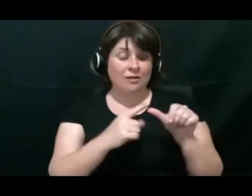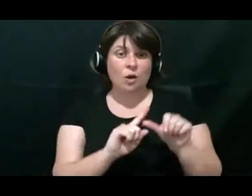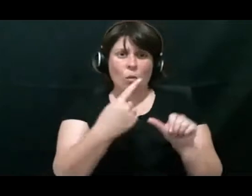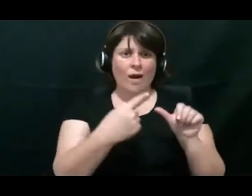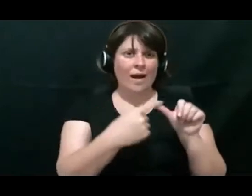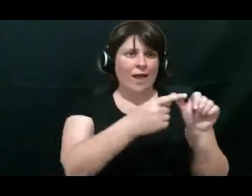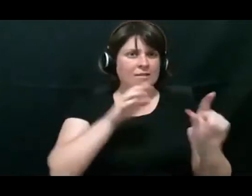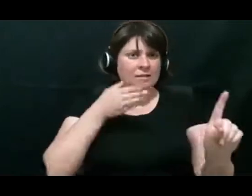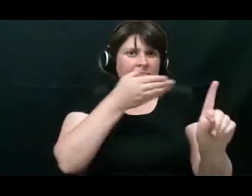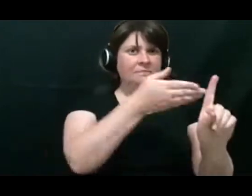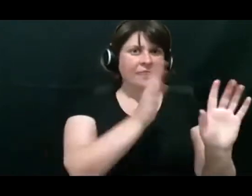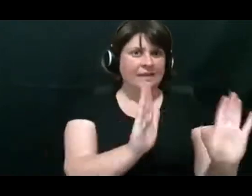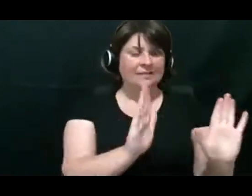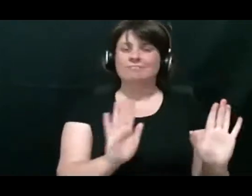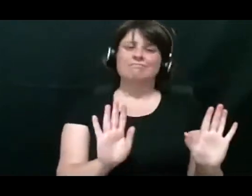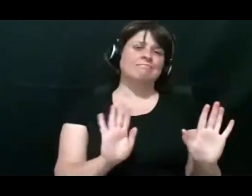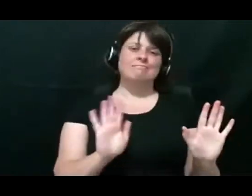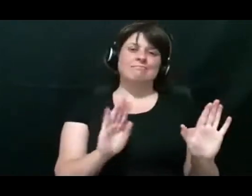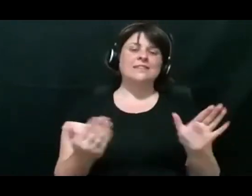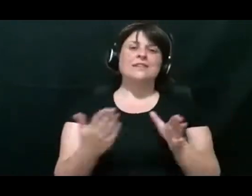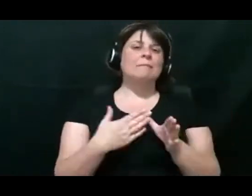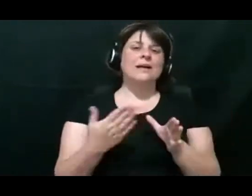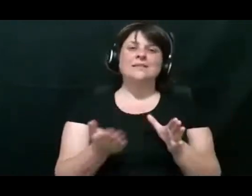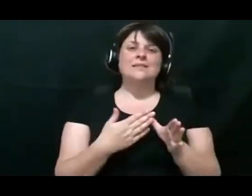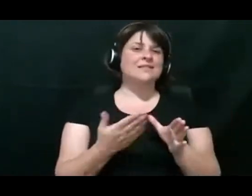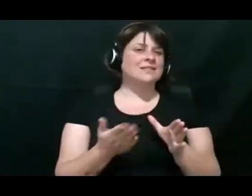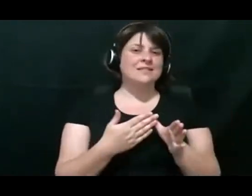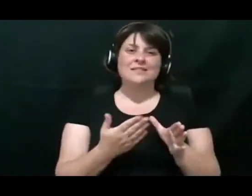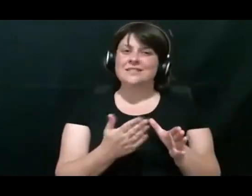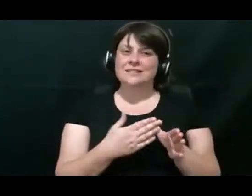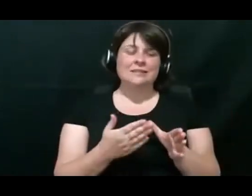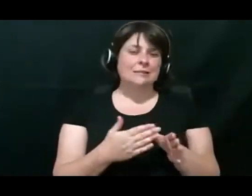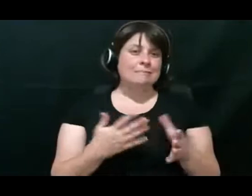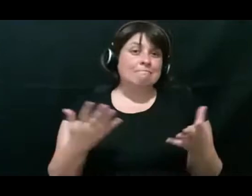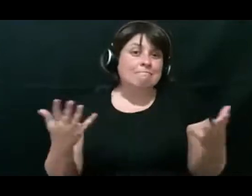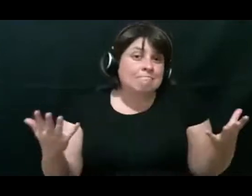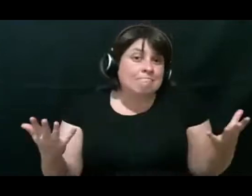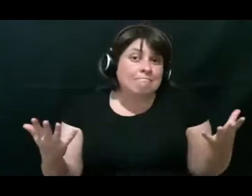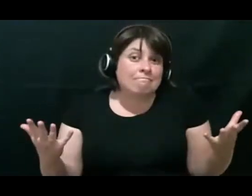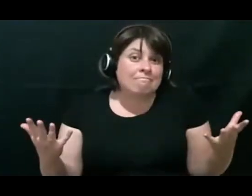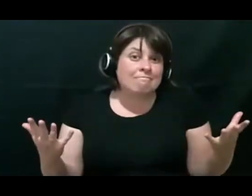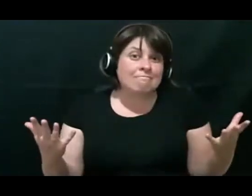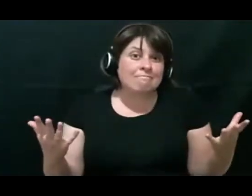And I think it will depend on what category of deafness you sit in.